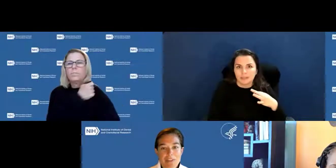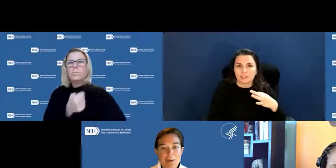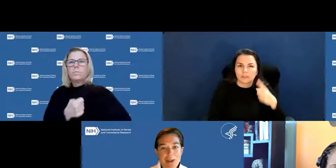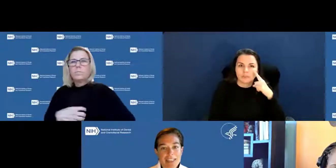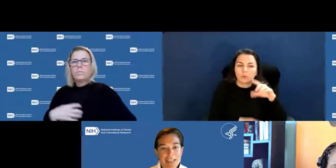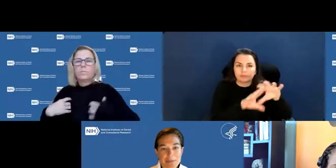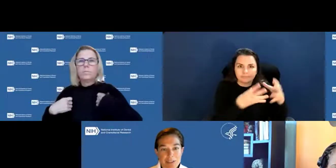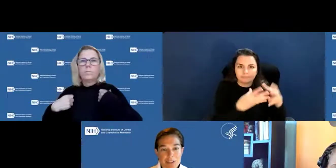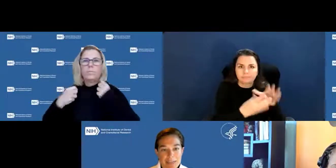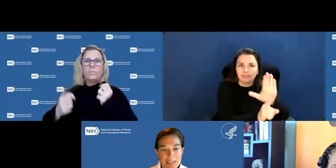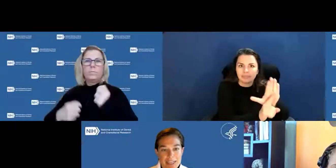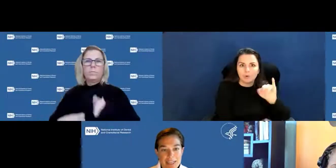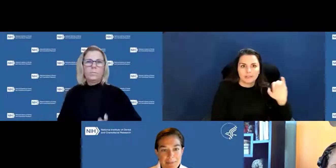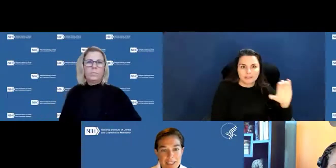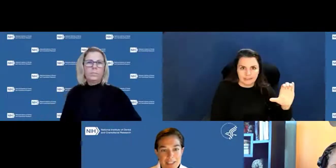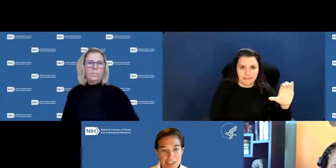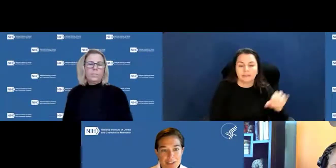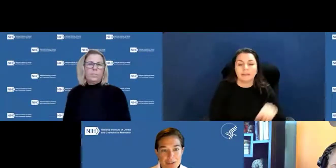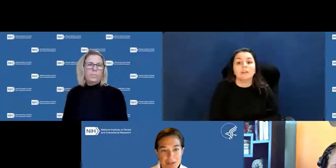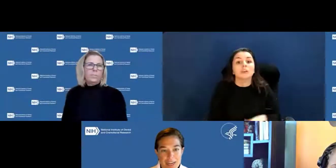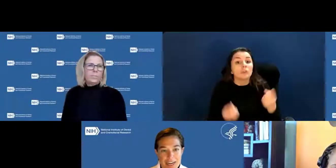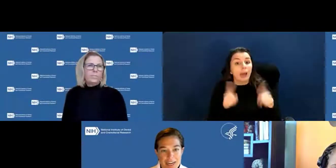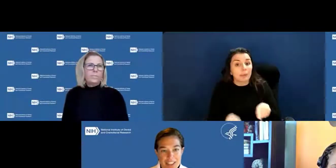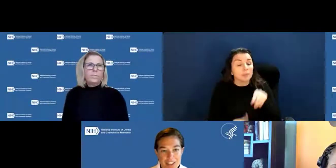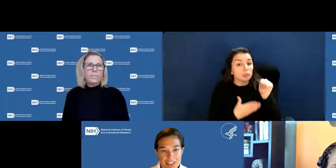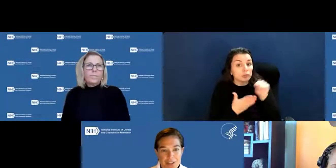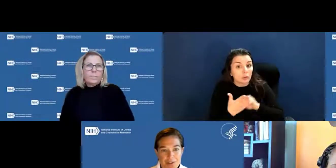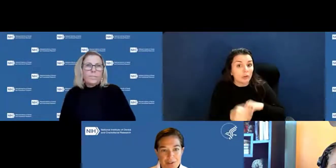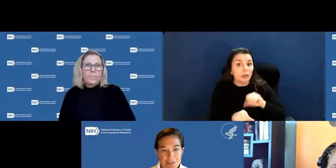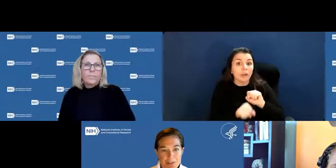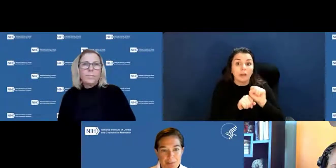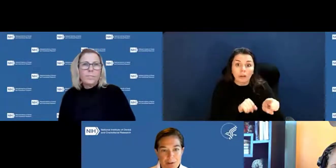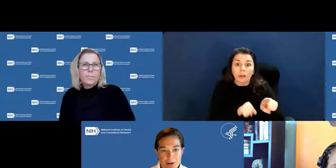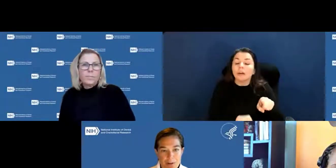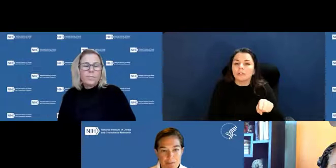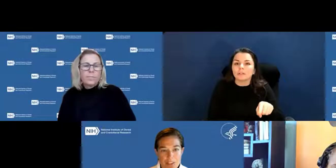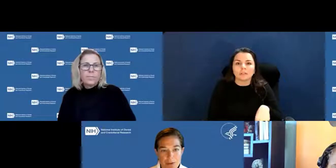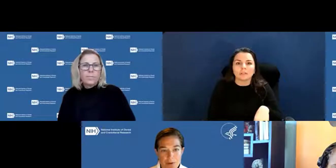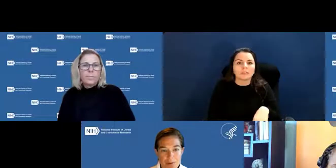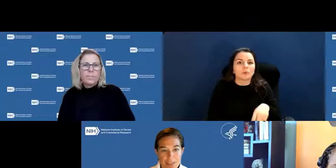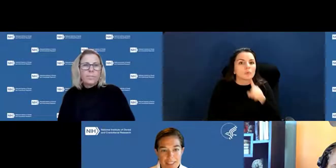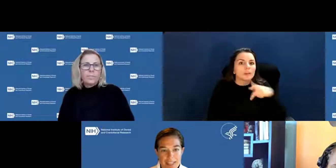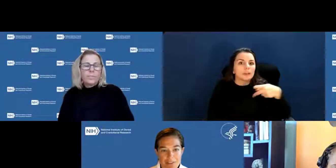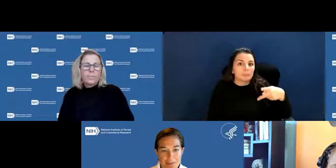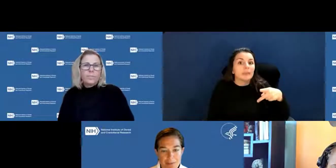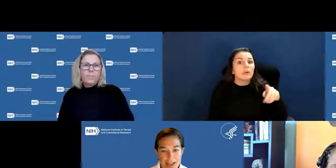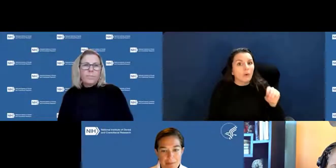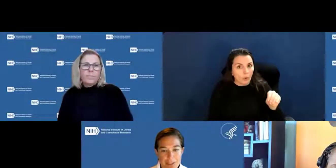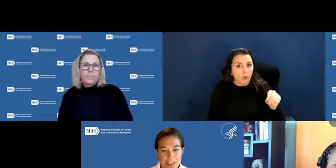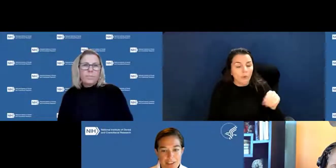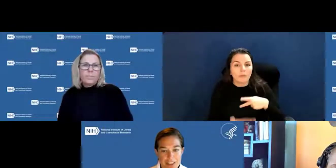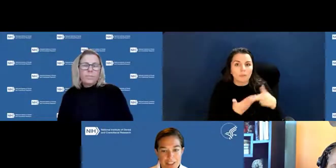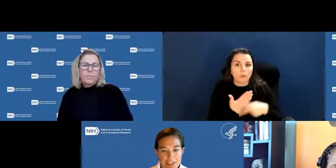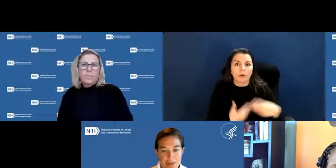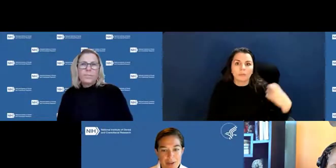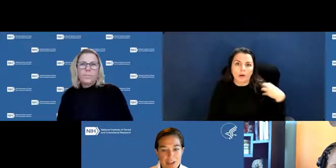So anytime you're submitting an application to an NIH institute, the program officer will be assigned from that particular institute.